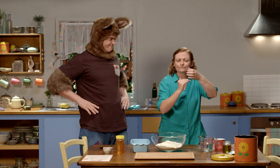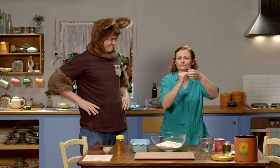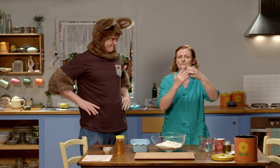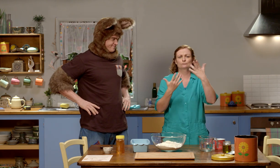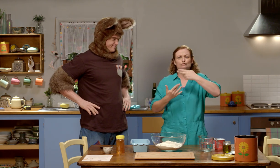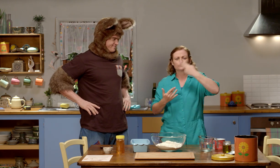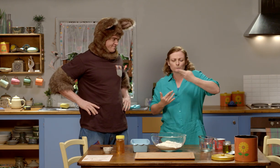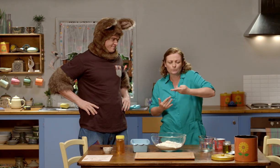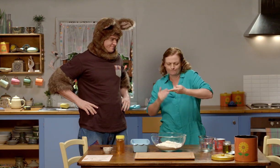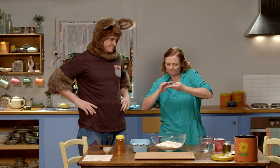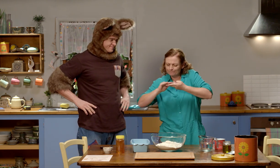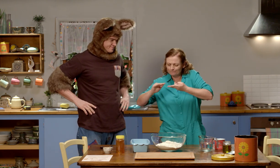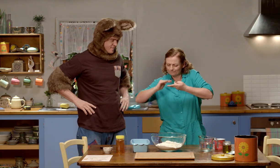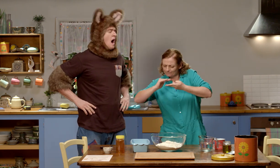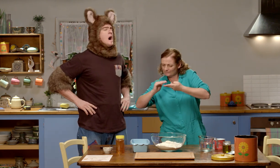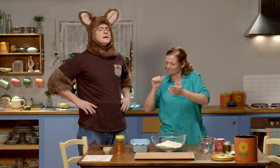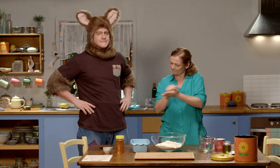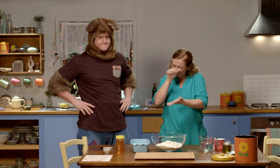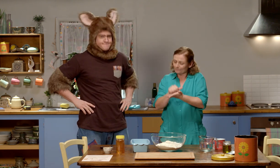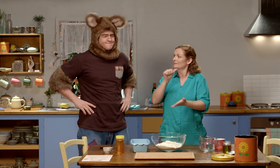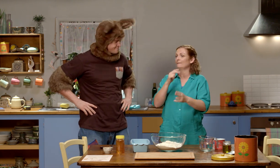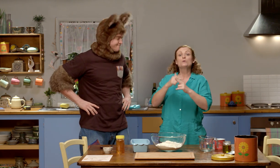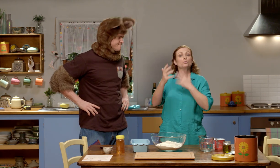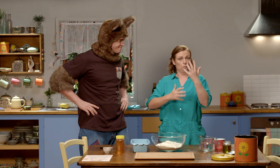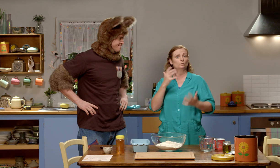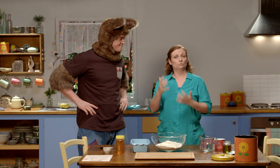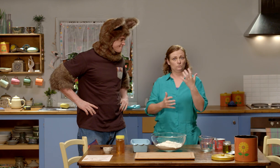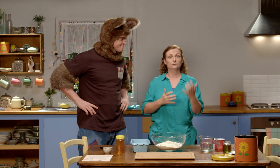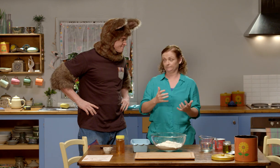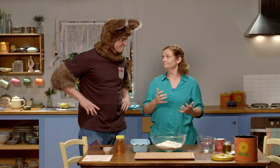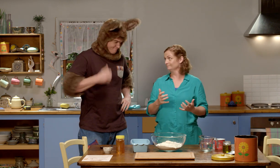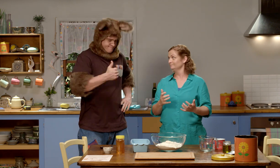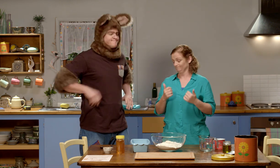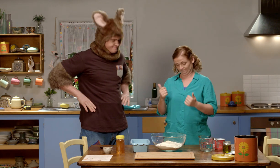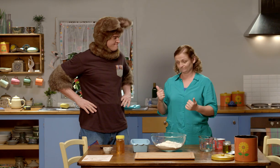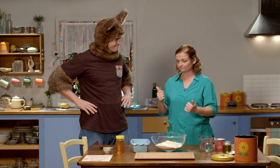That will tell us how many level cups and how many level teaspoons we need to make the bread.